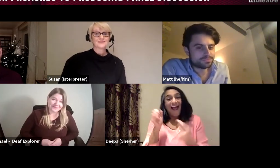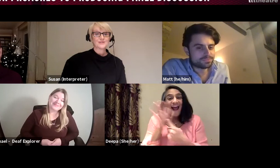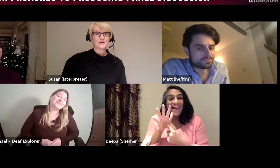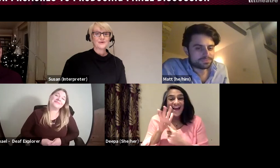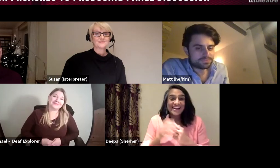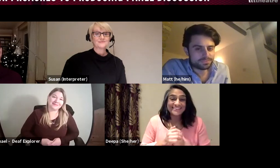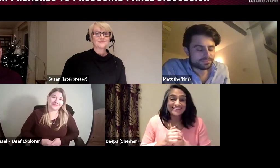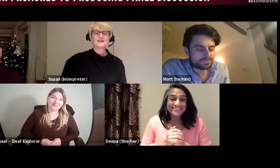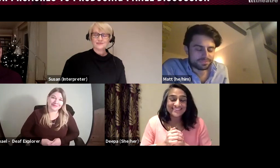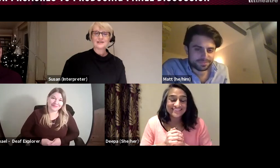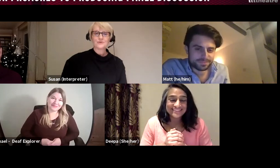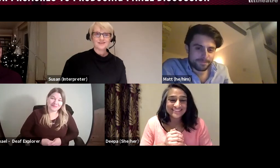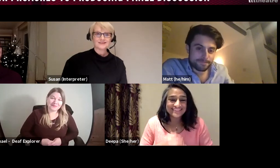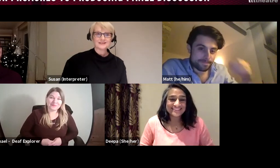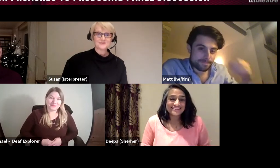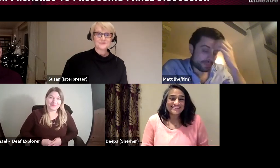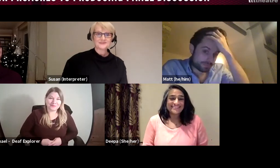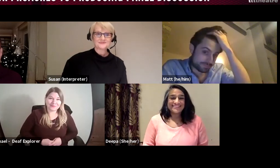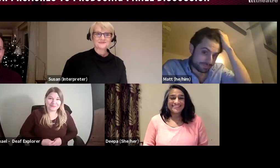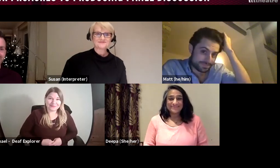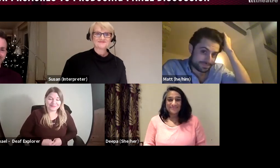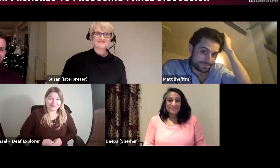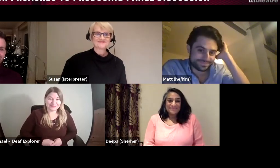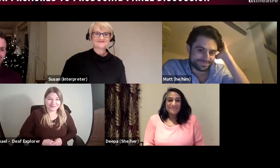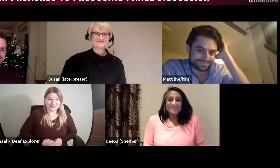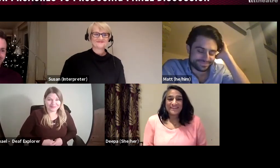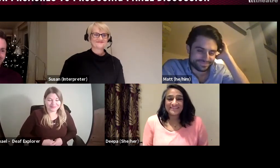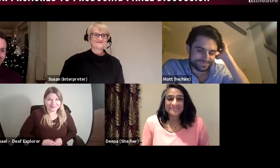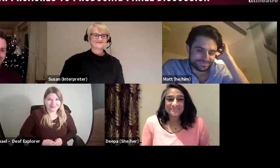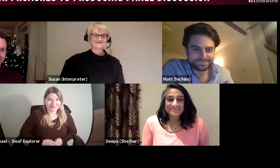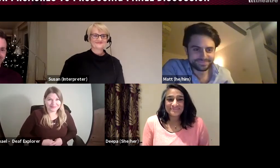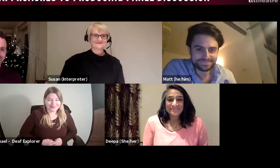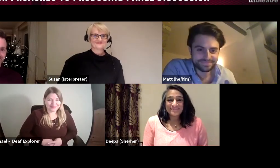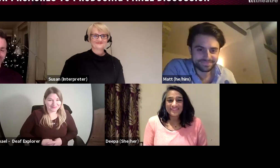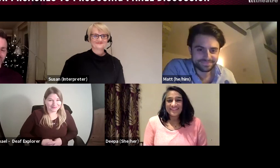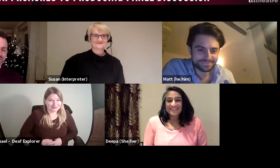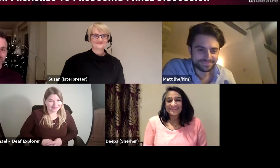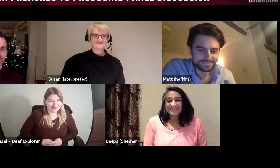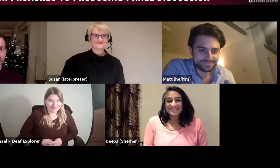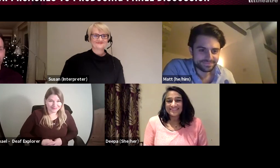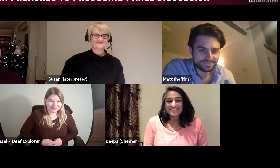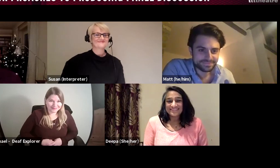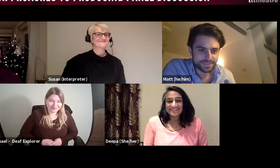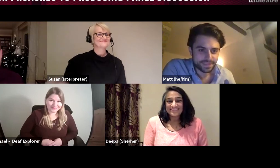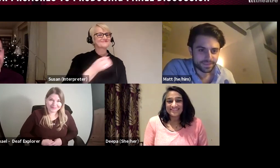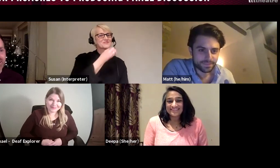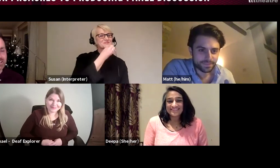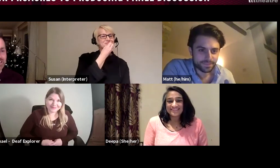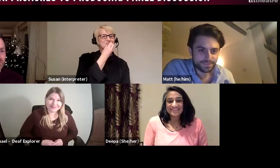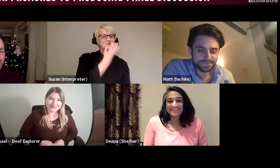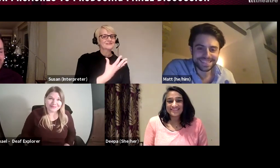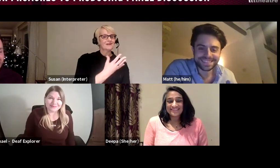So, that really was a highlight for me. ALEX: That segues nicely to Matt.